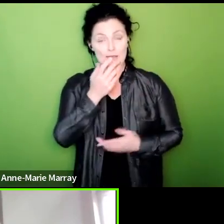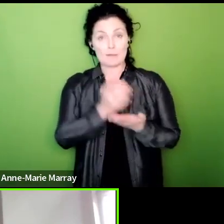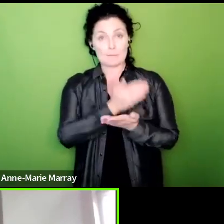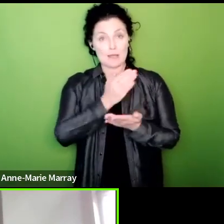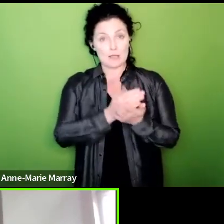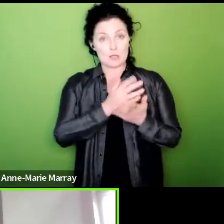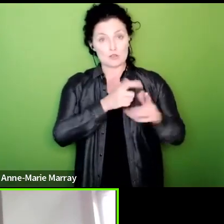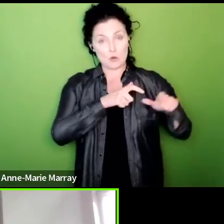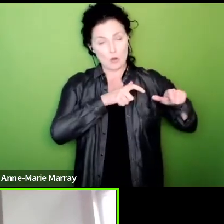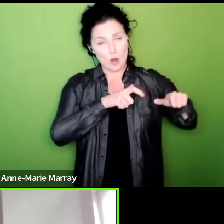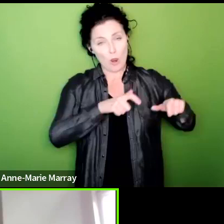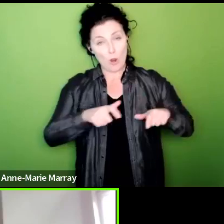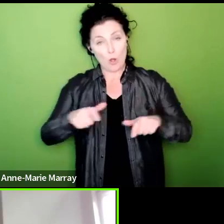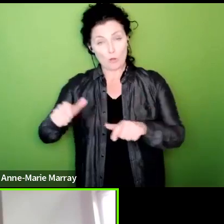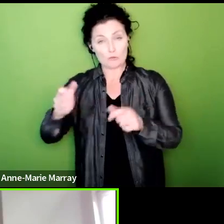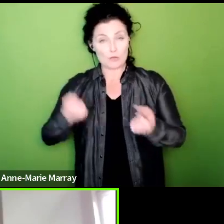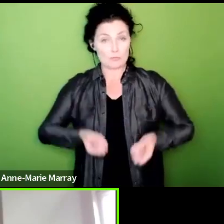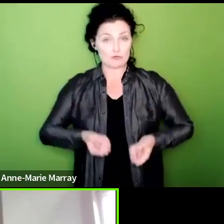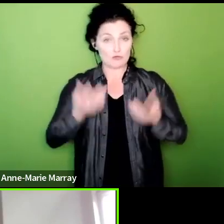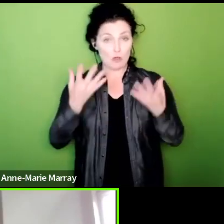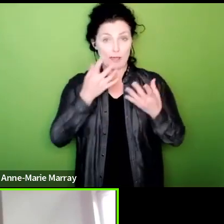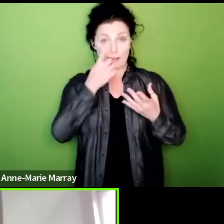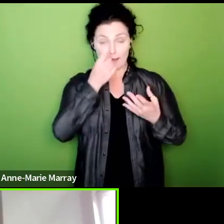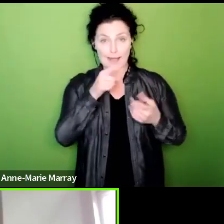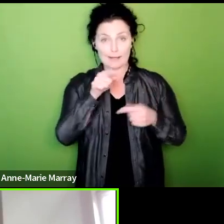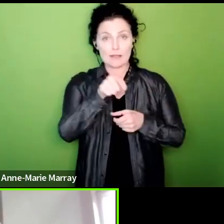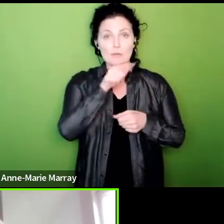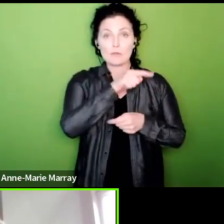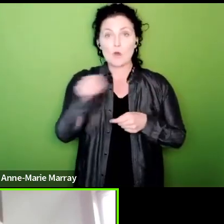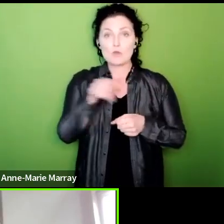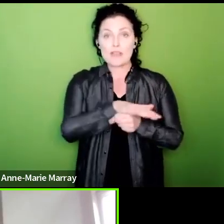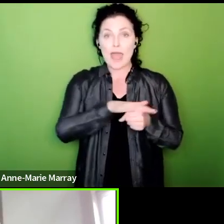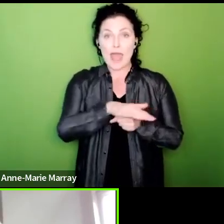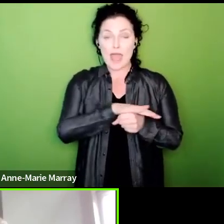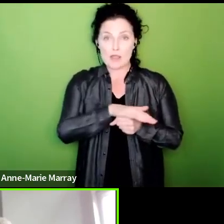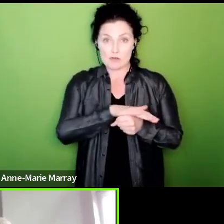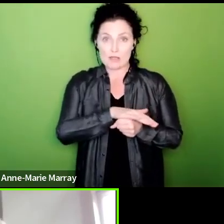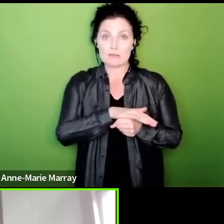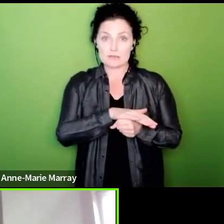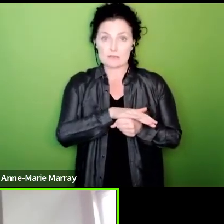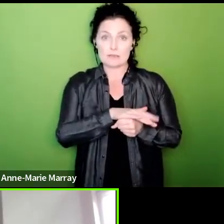in the areas that have the most effect by being able to financially support members who are being